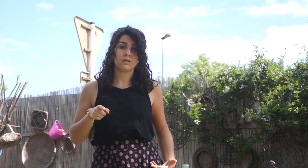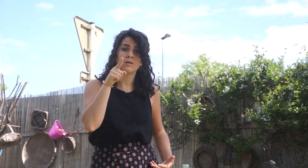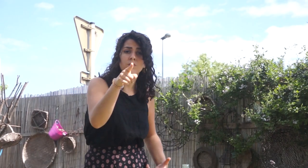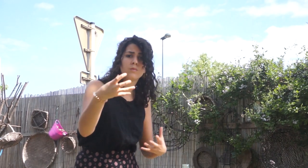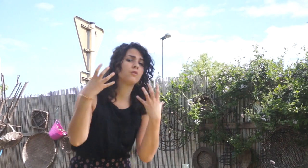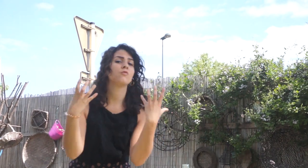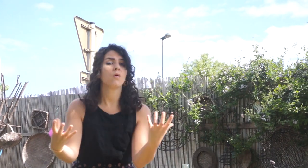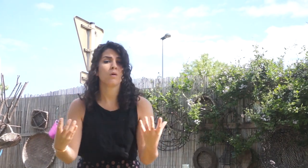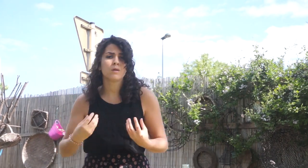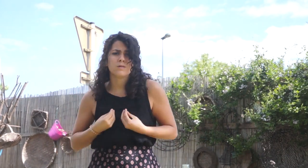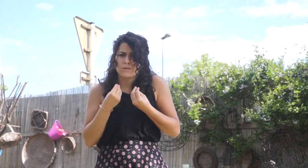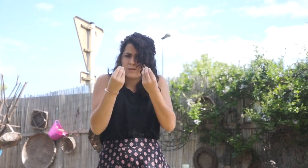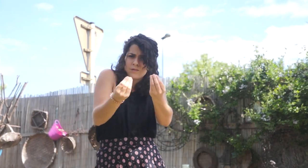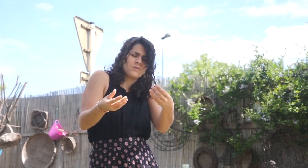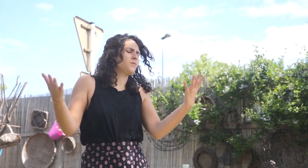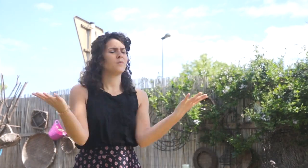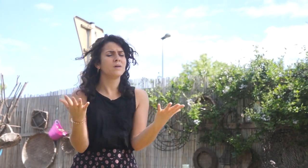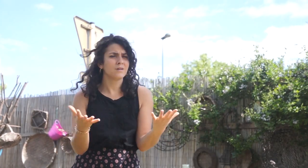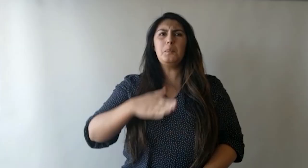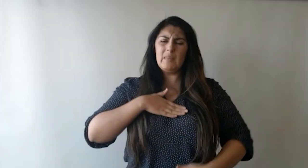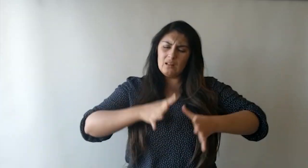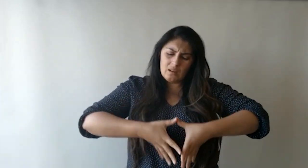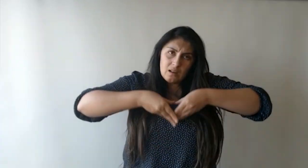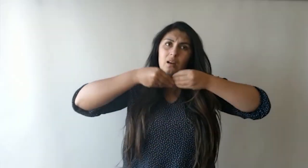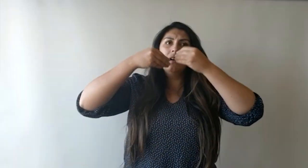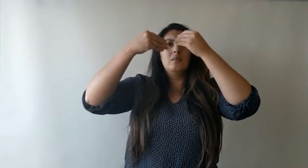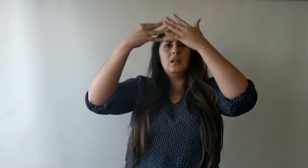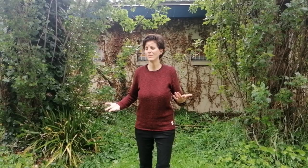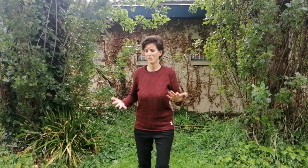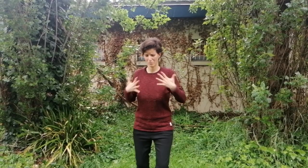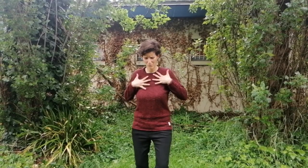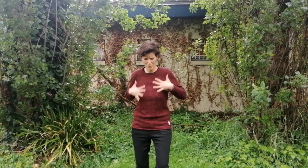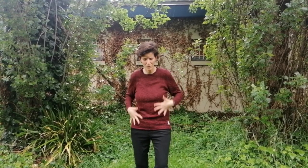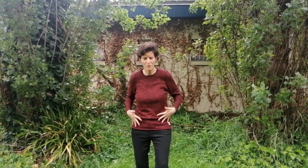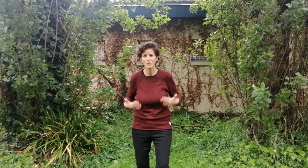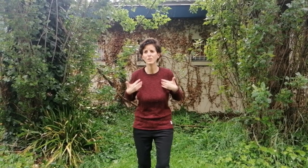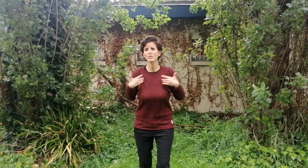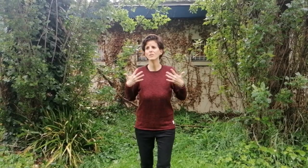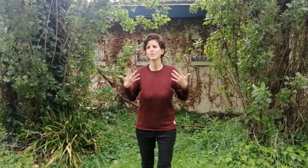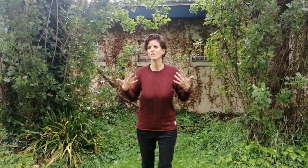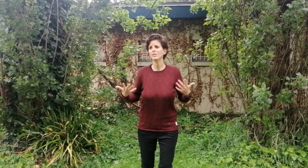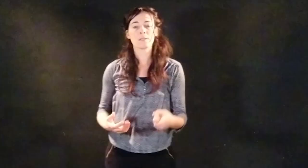What is it that you want from me ? Is it my soul? Is it my body?